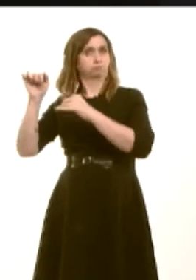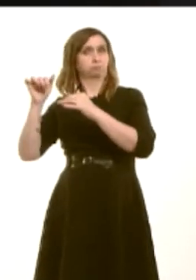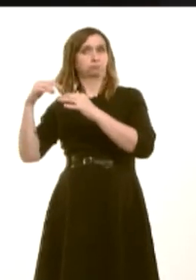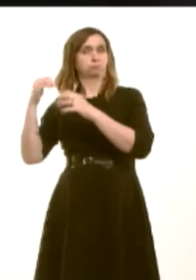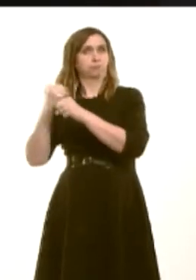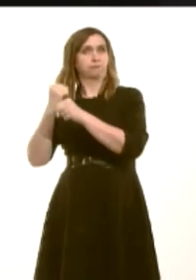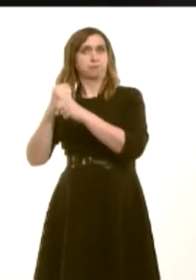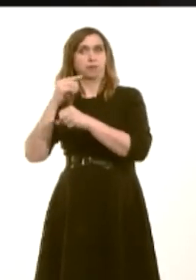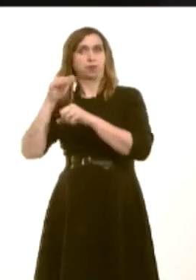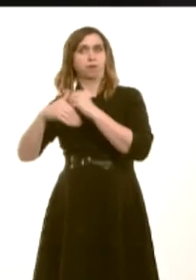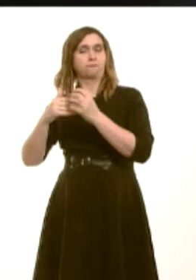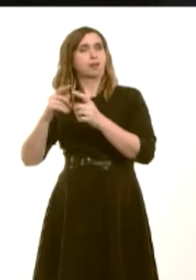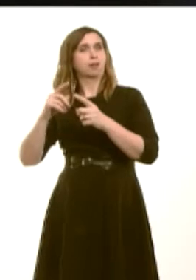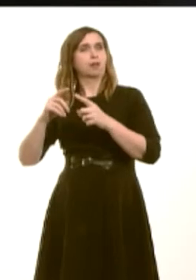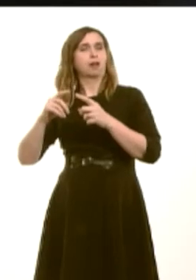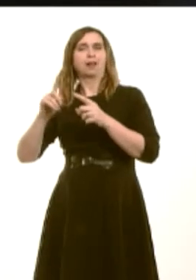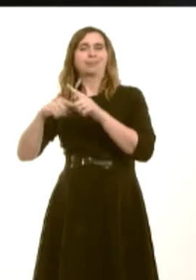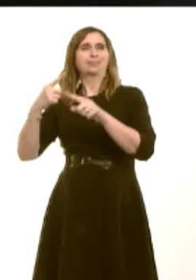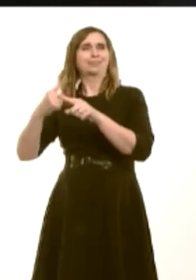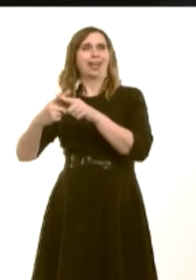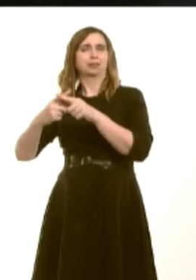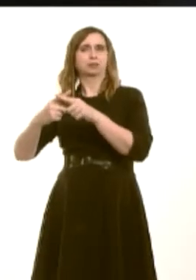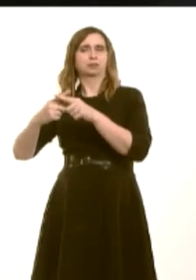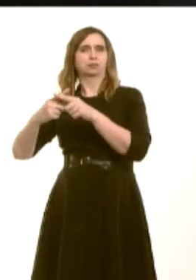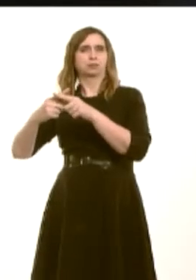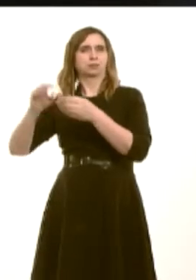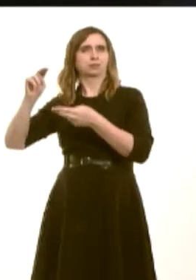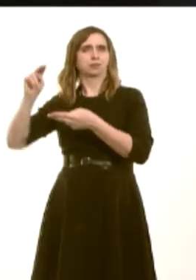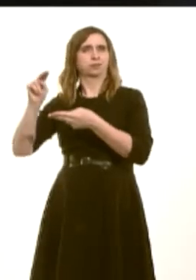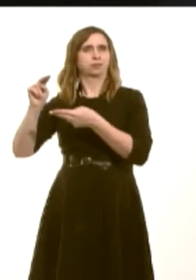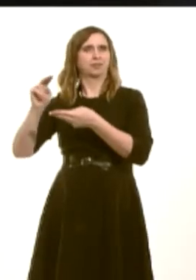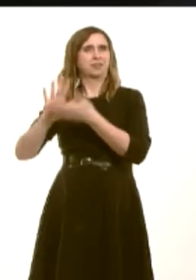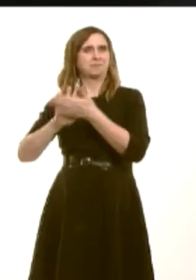the introduction of tax-free childcare. This is creating true choice for parents about